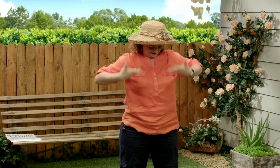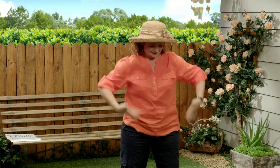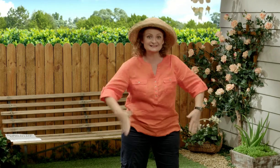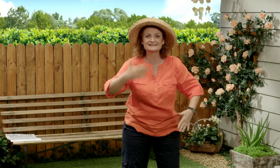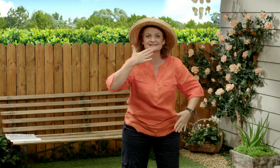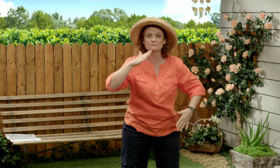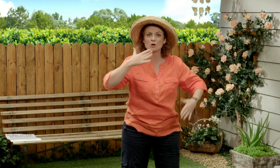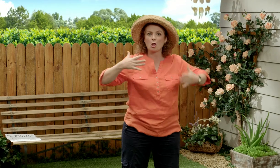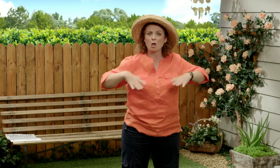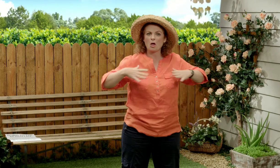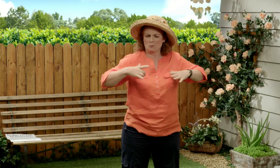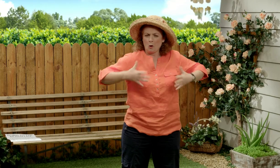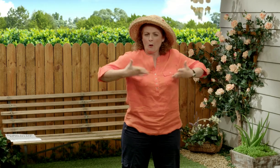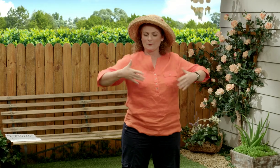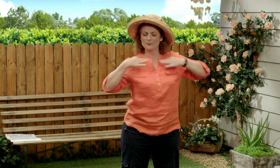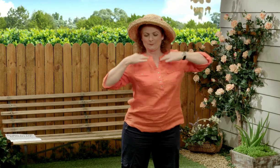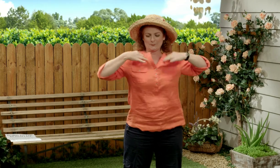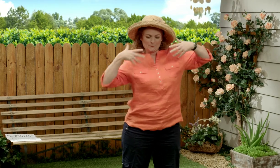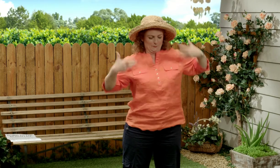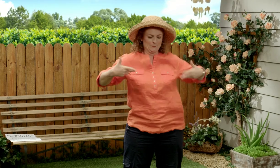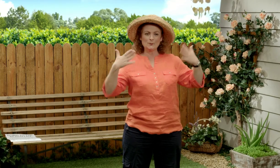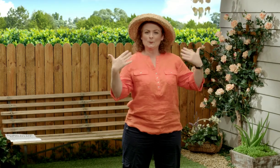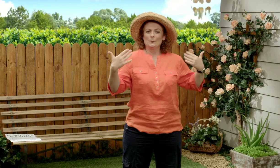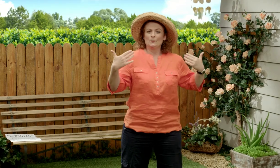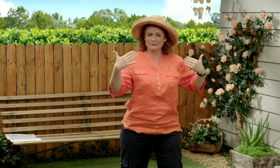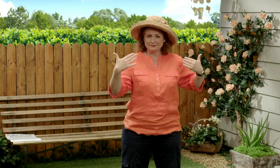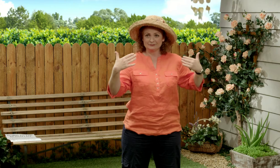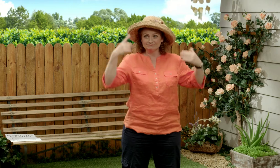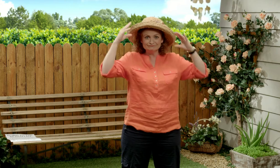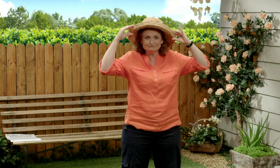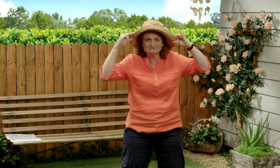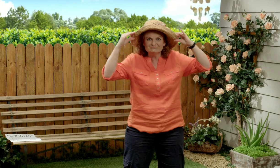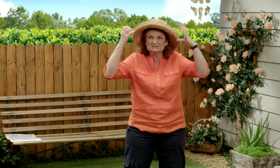You can see I've got my summer clothes on. They're helping me feel light and cool.